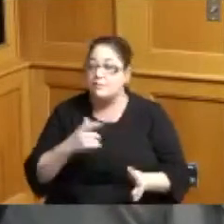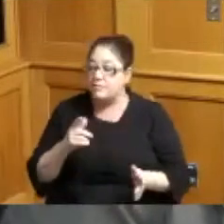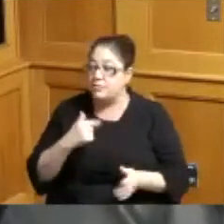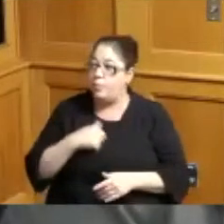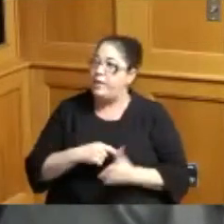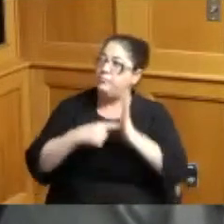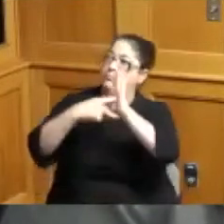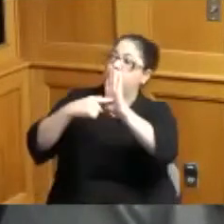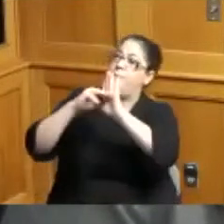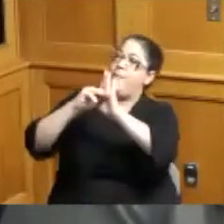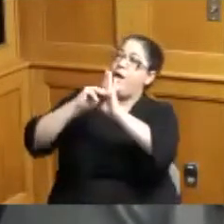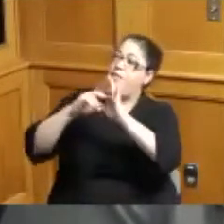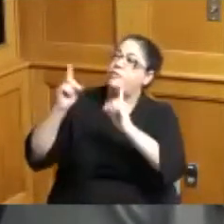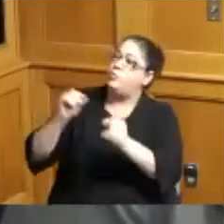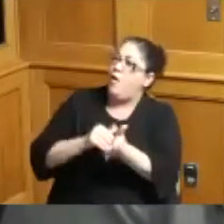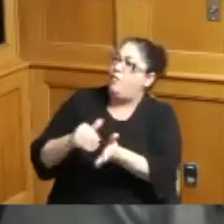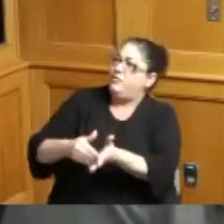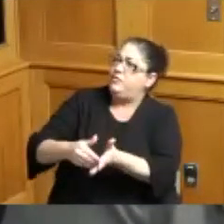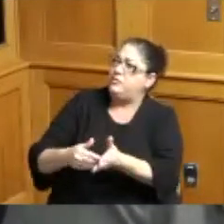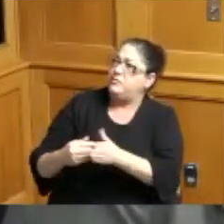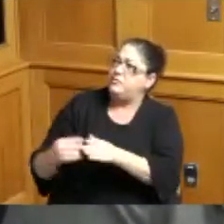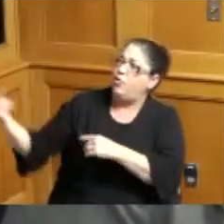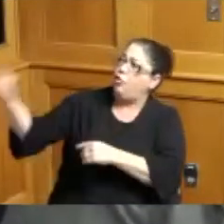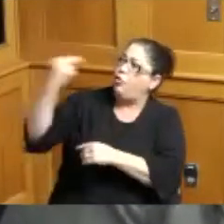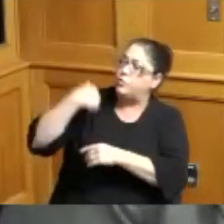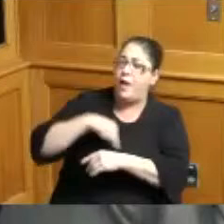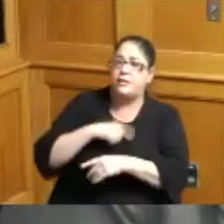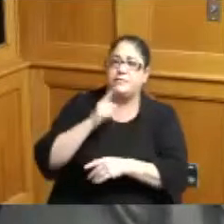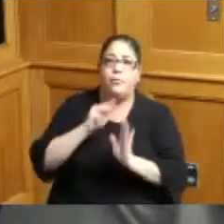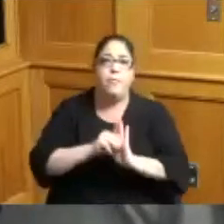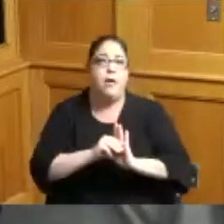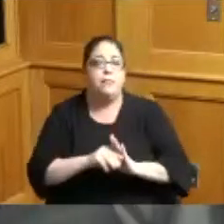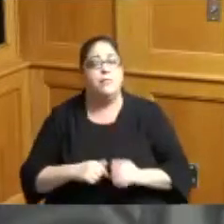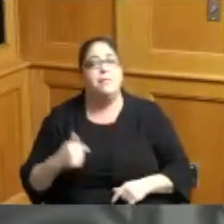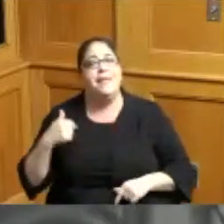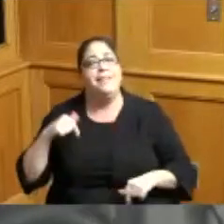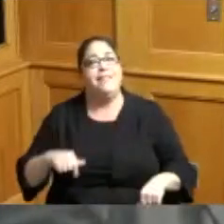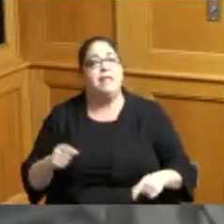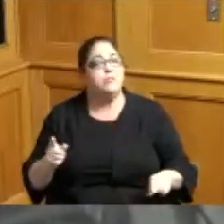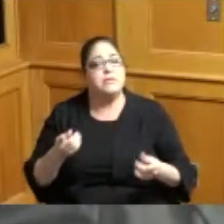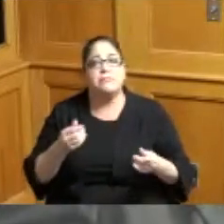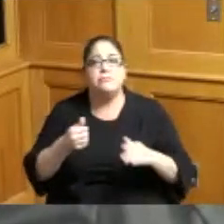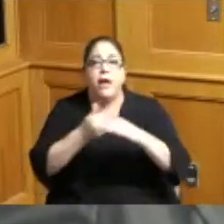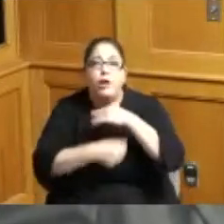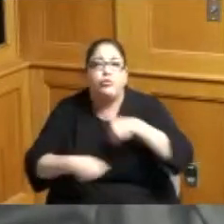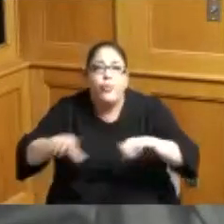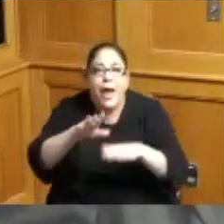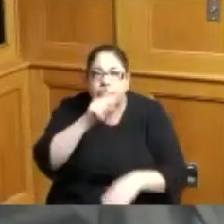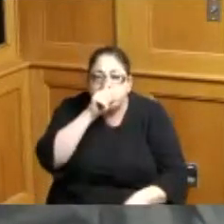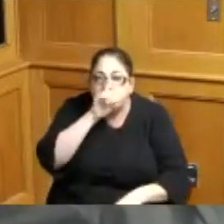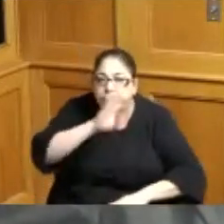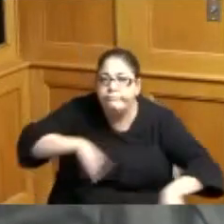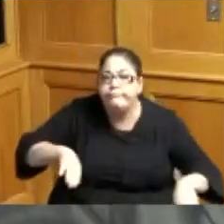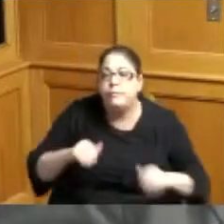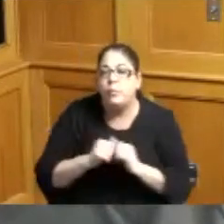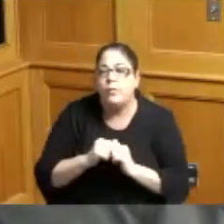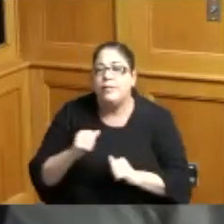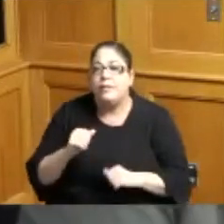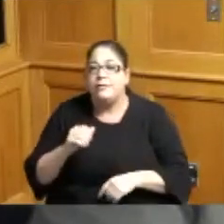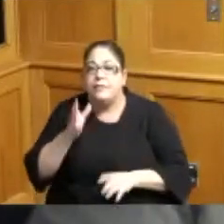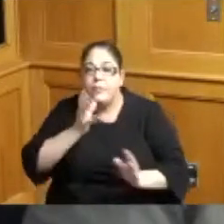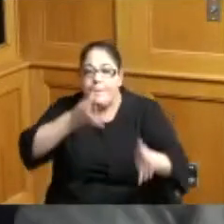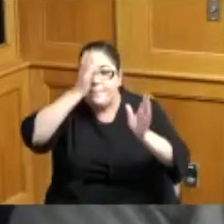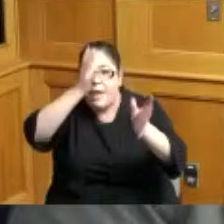because they do it a lot but this was kind of underground with kinship a lot of grandparents